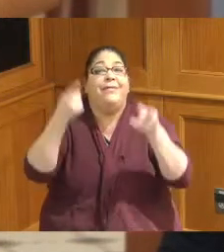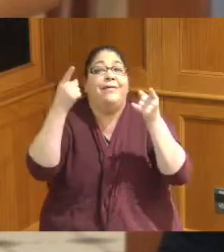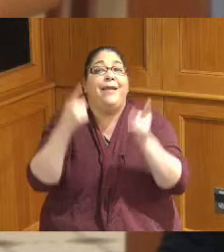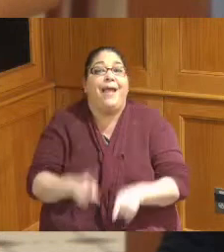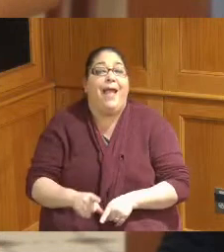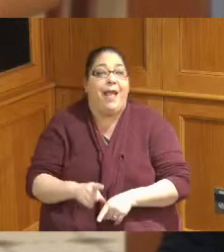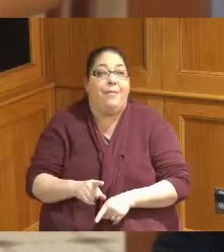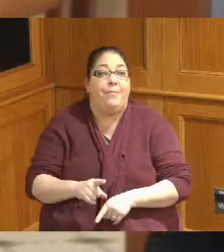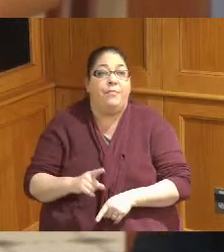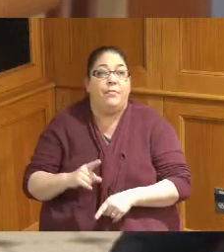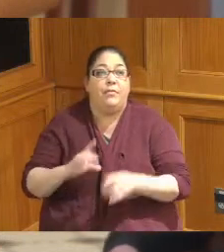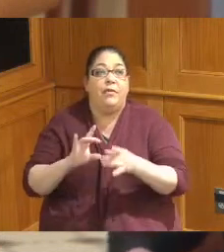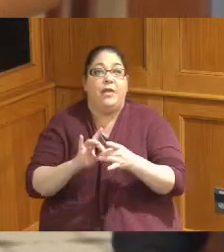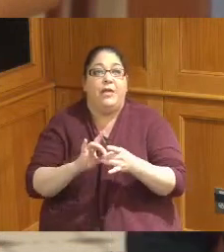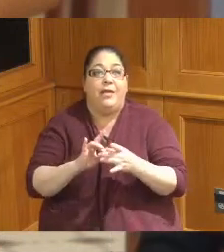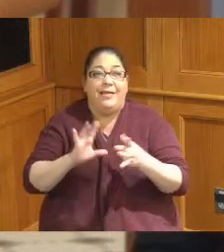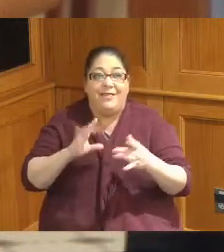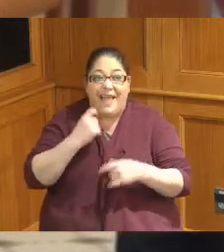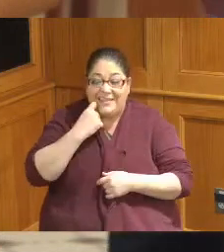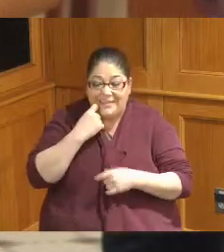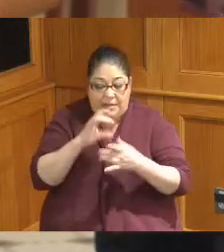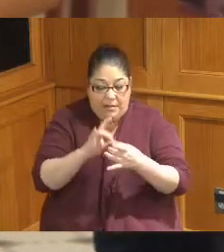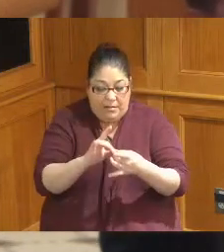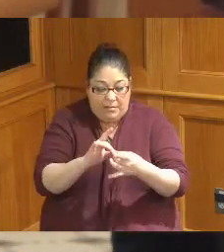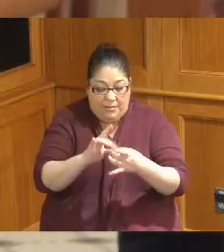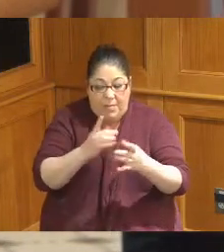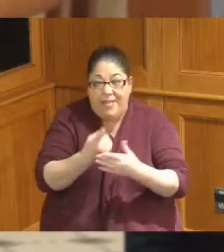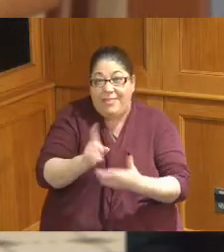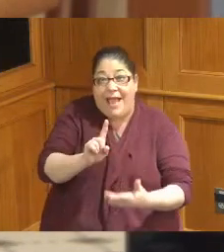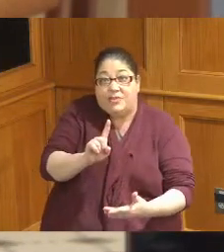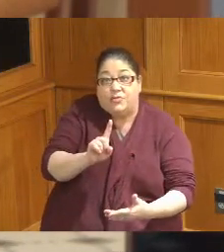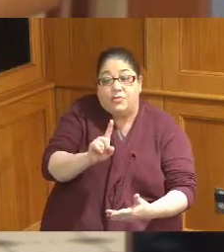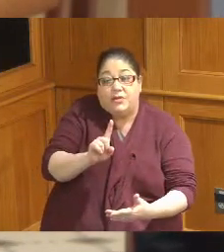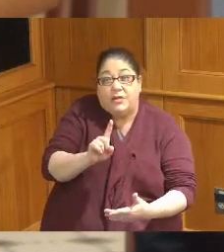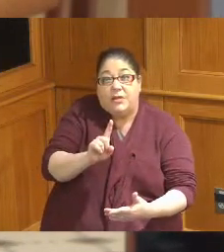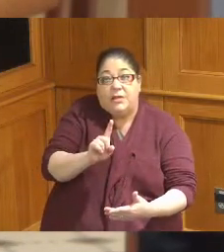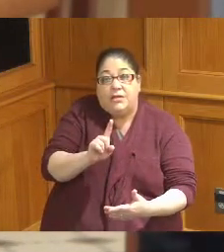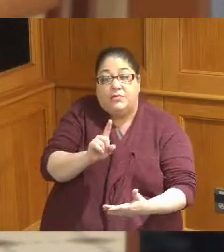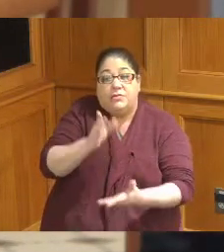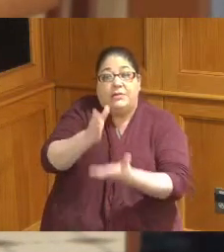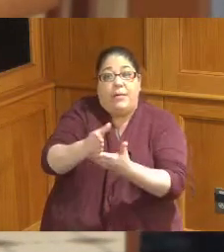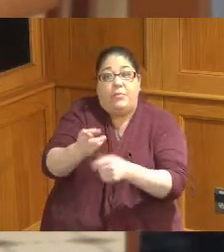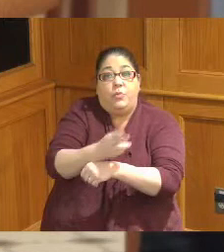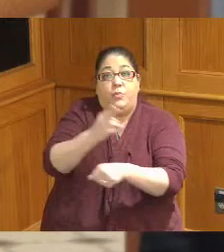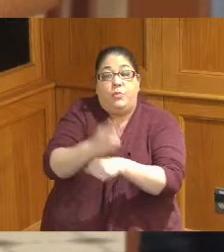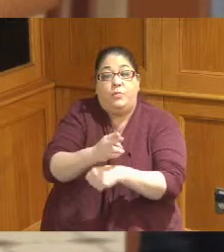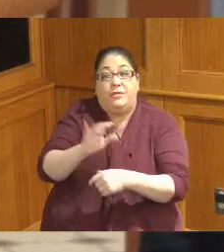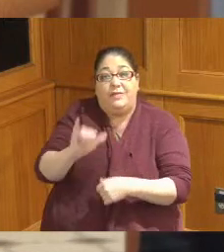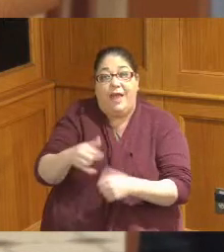just disconnected just last week and we're to get us off of these generators we're working to